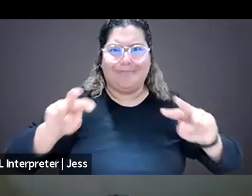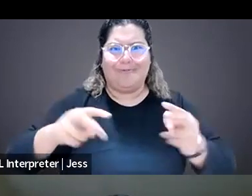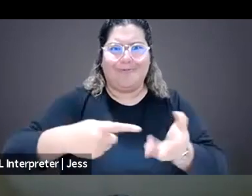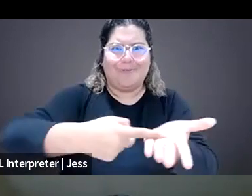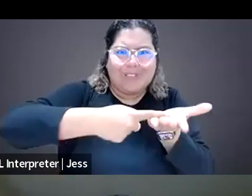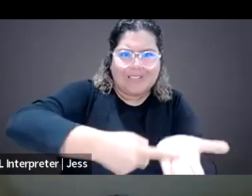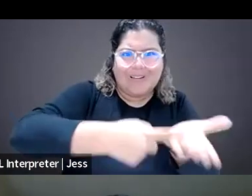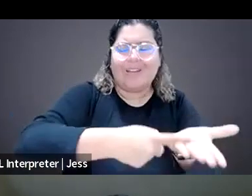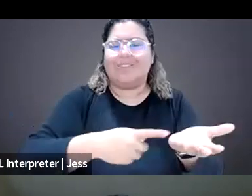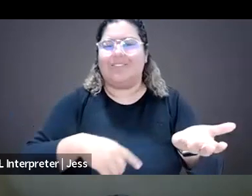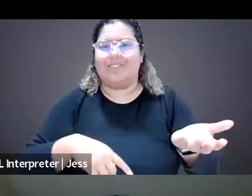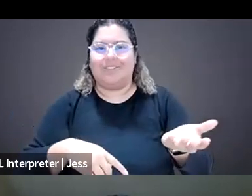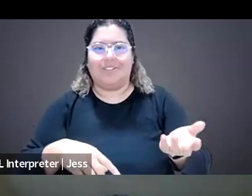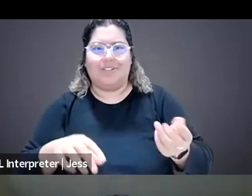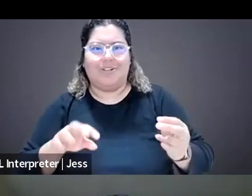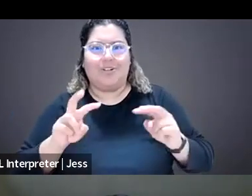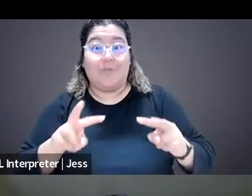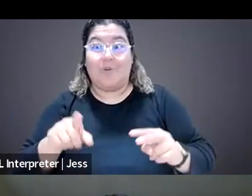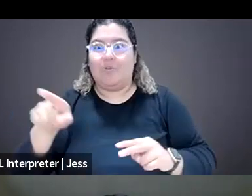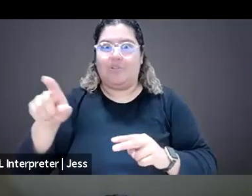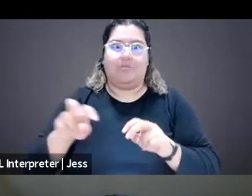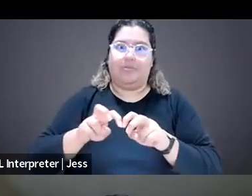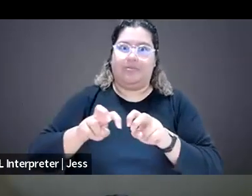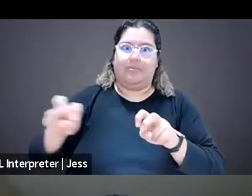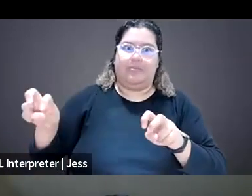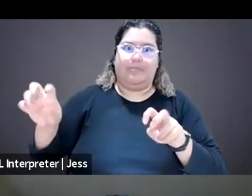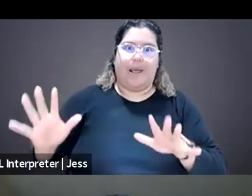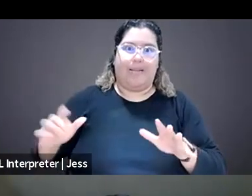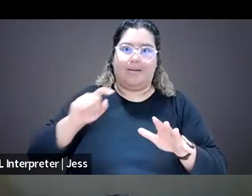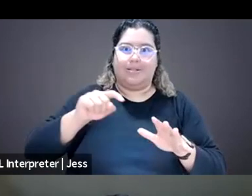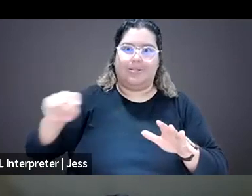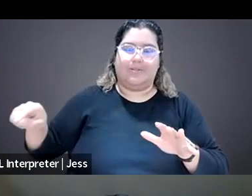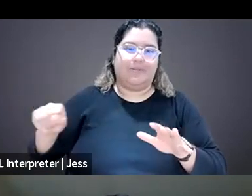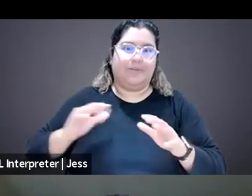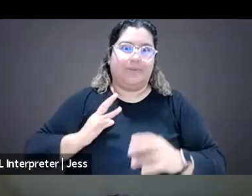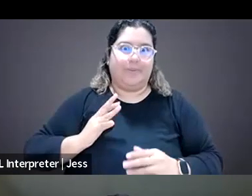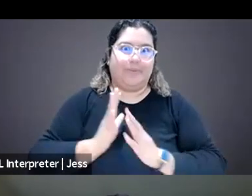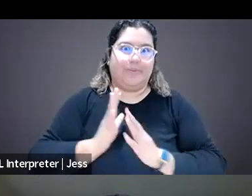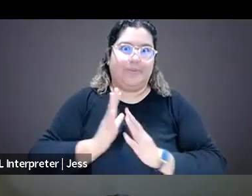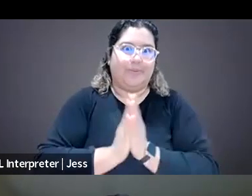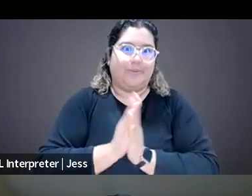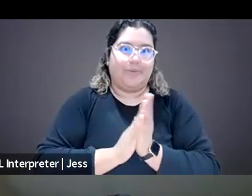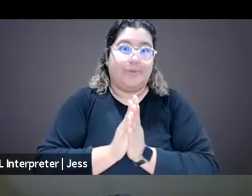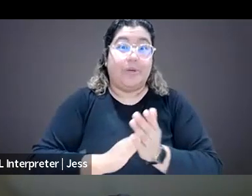excited for our incredible, incredible panelists. So we'll get started in another minute.